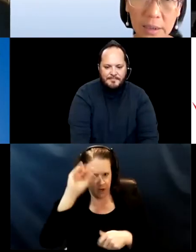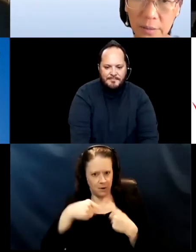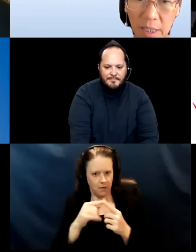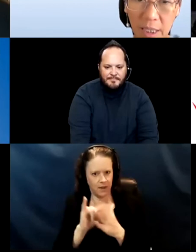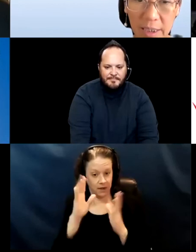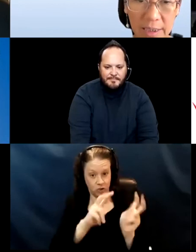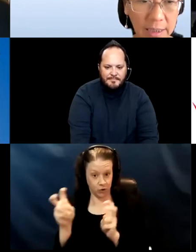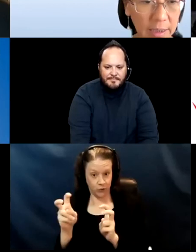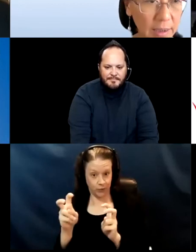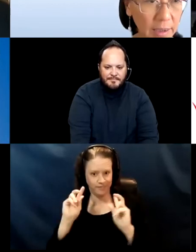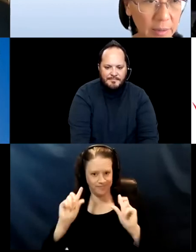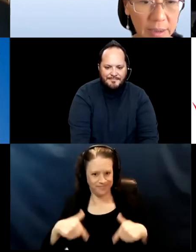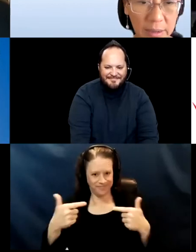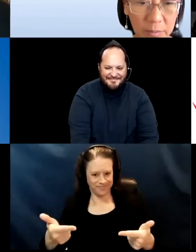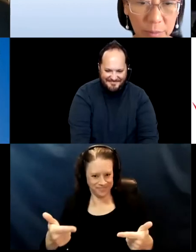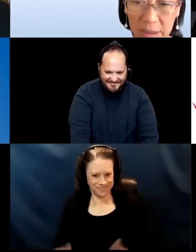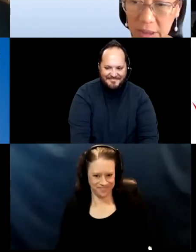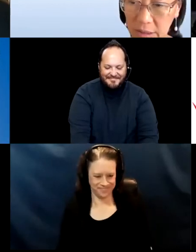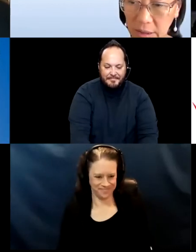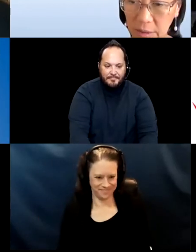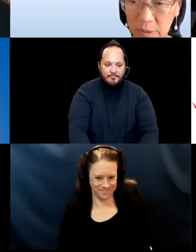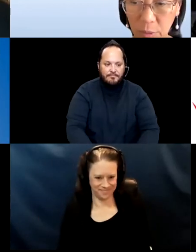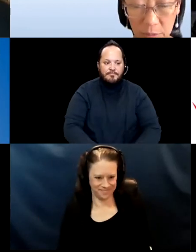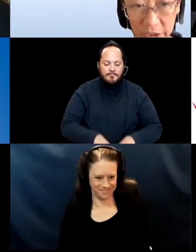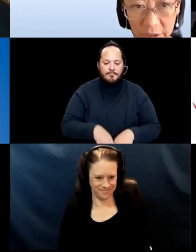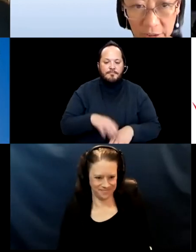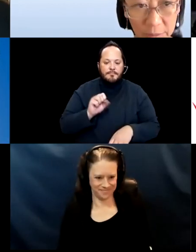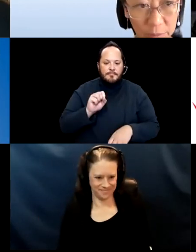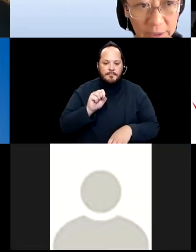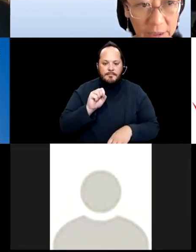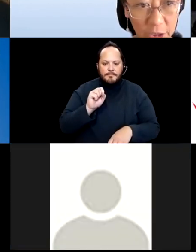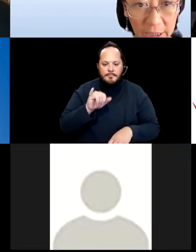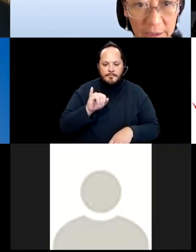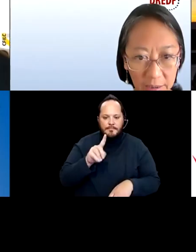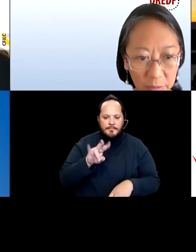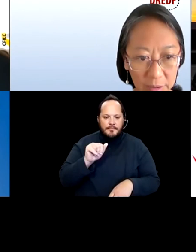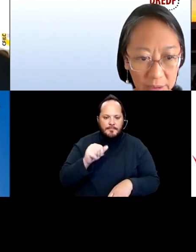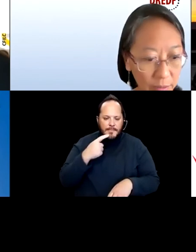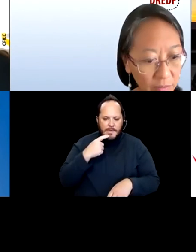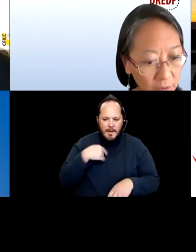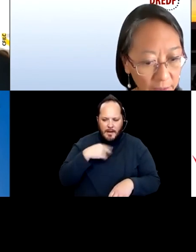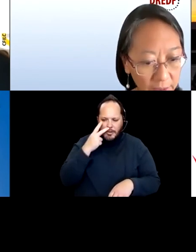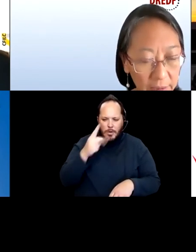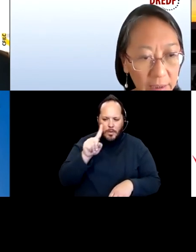So I think that there is really just there was one question that was raised in the chat that I'm gonna sort of toss out there.